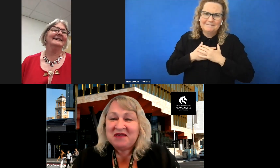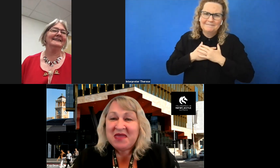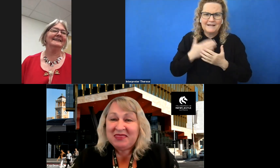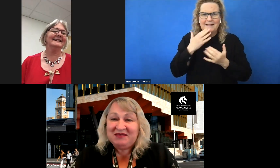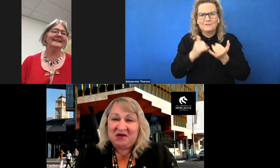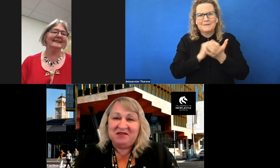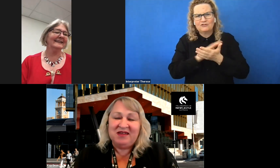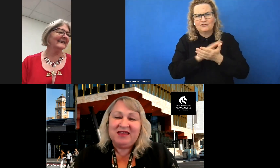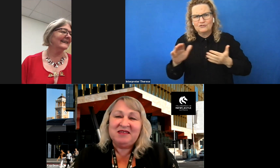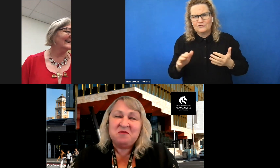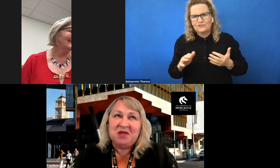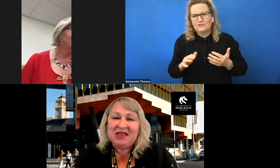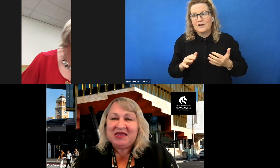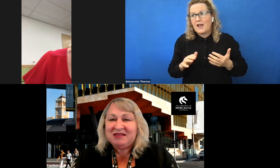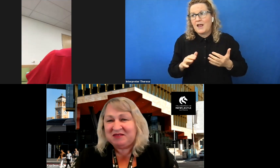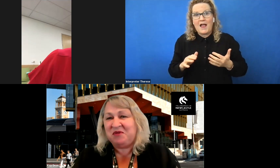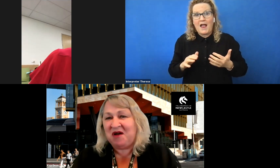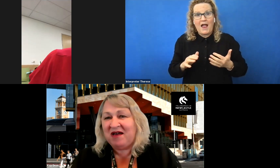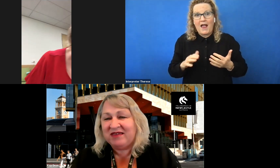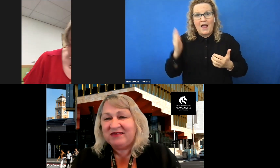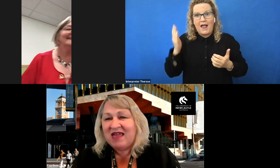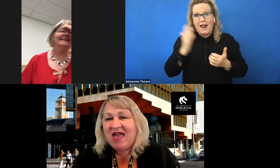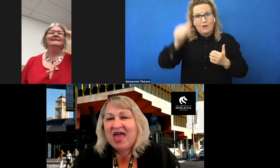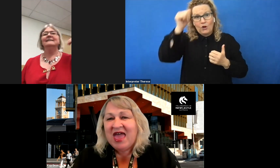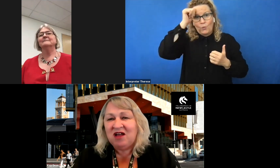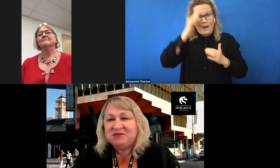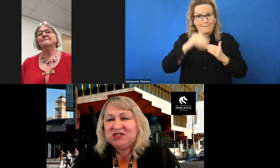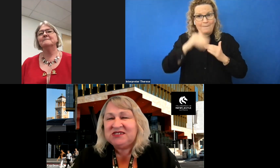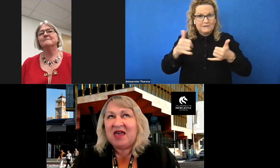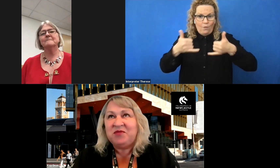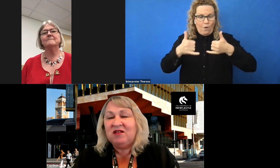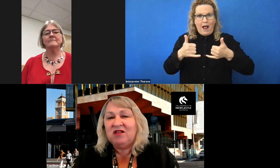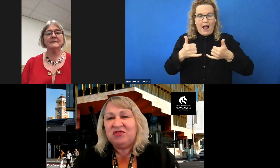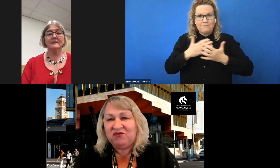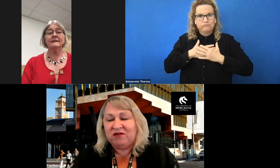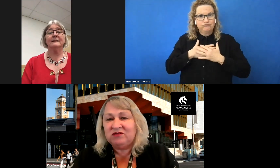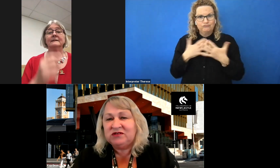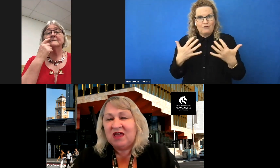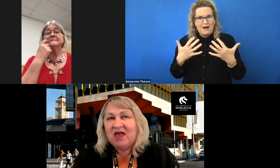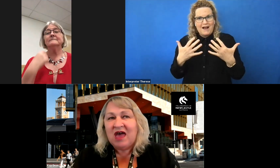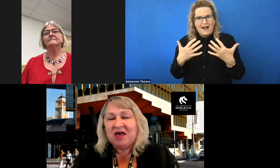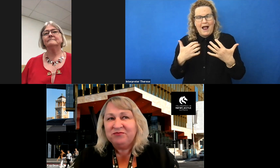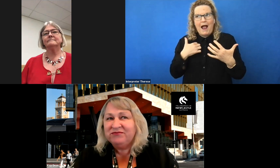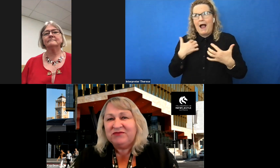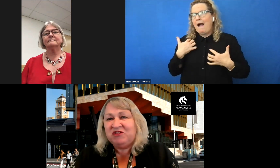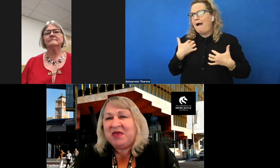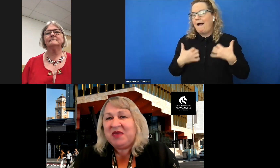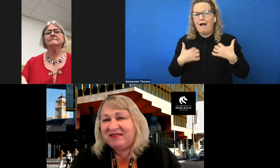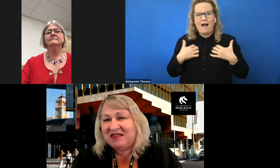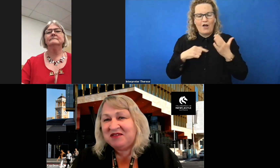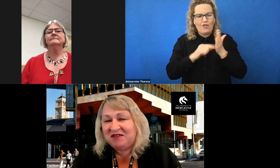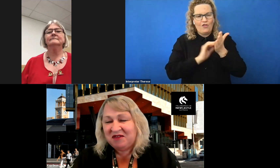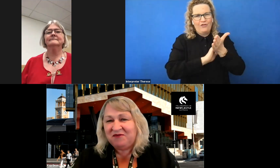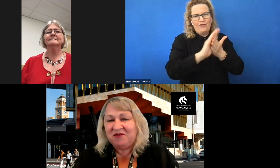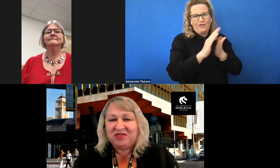about this honour. It's a complete surprise. And I'm just absolutely thrilled to be considered for